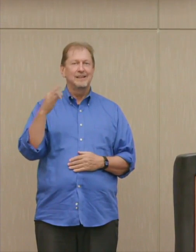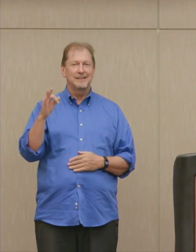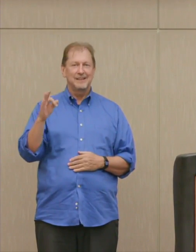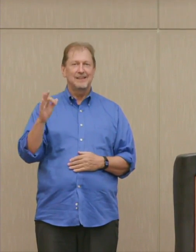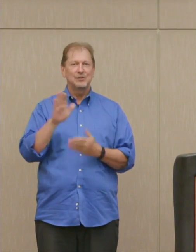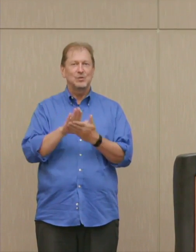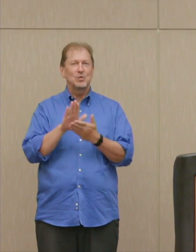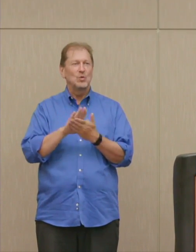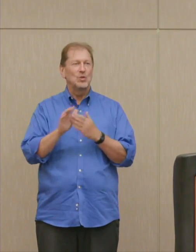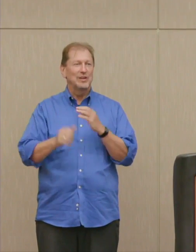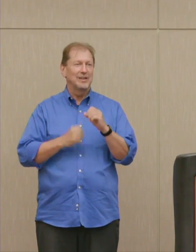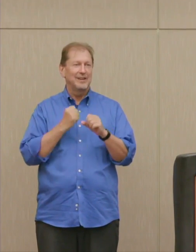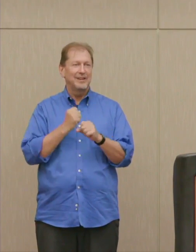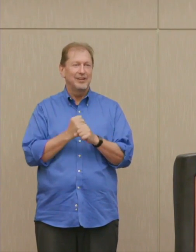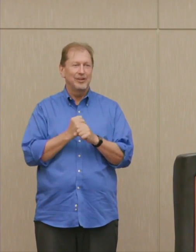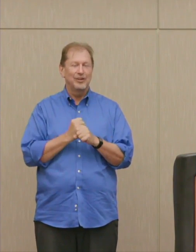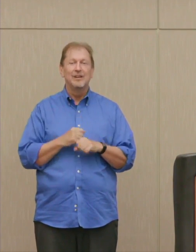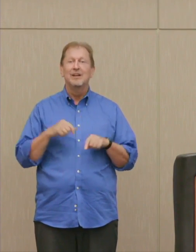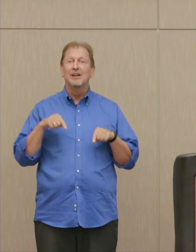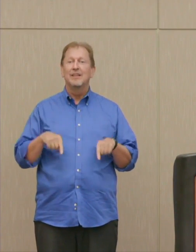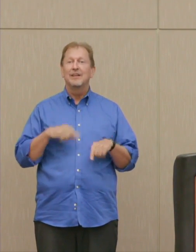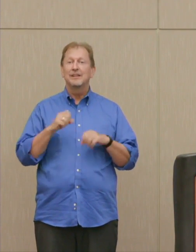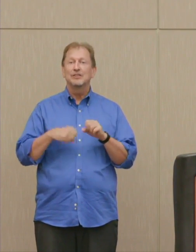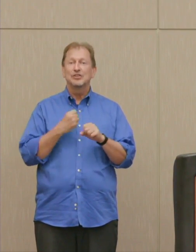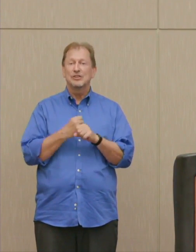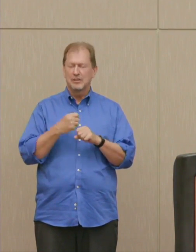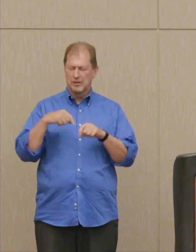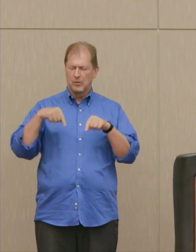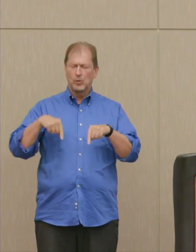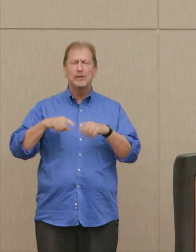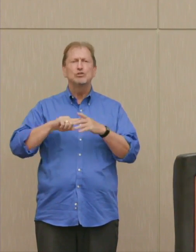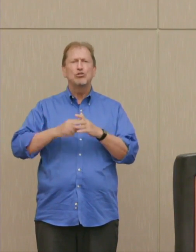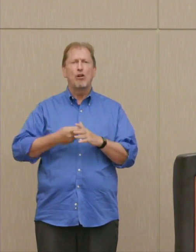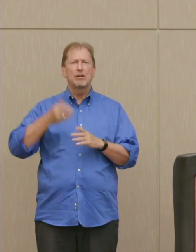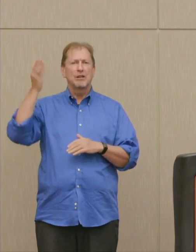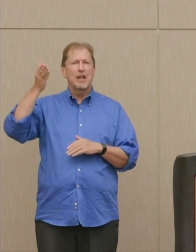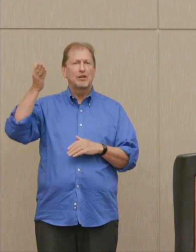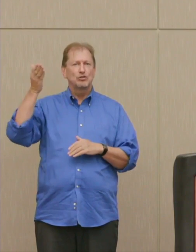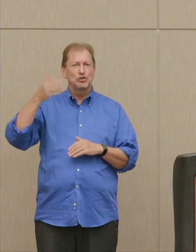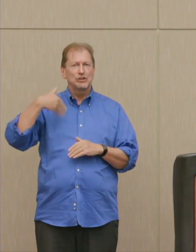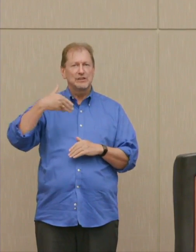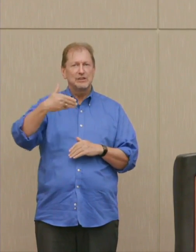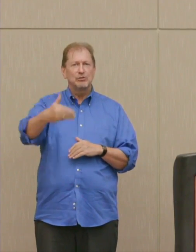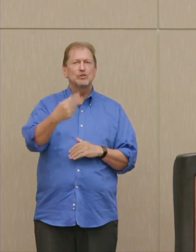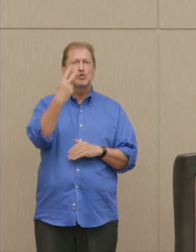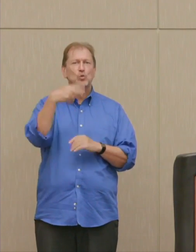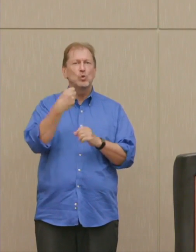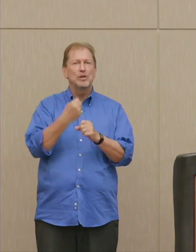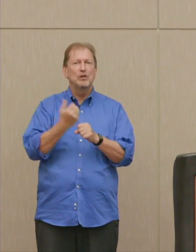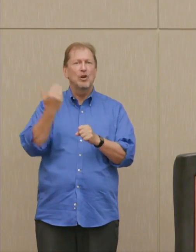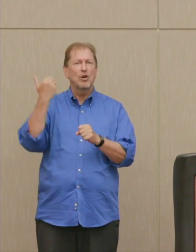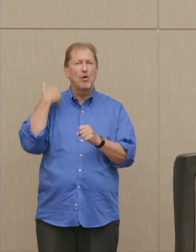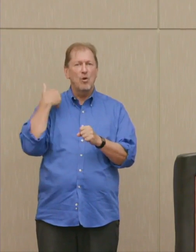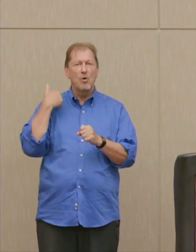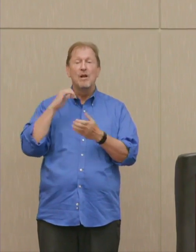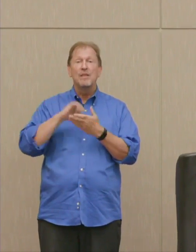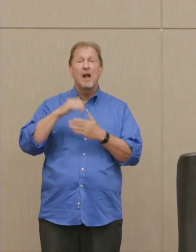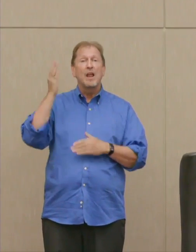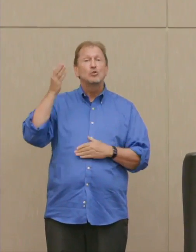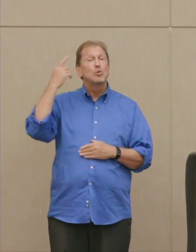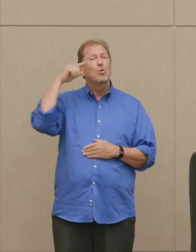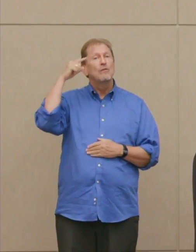This is a series that we started about two years ago, and the idea was to discuss issues